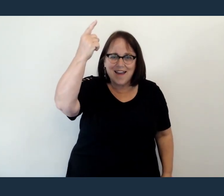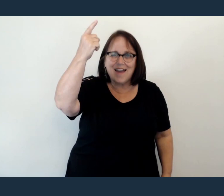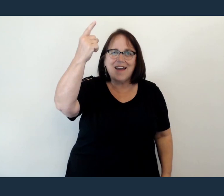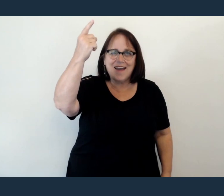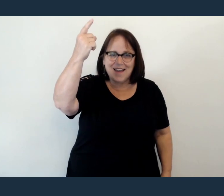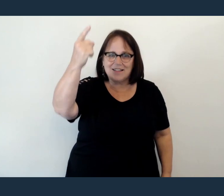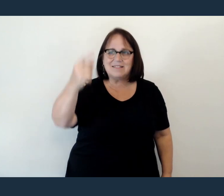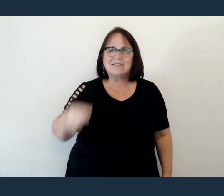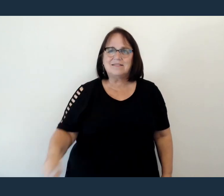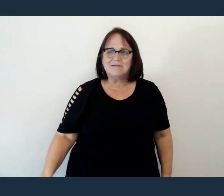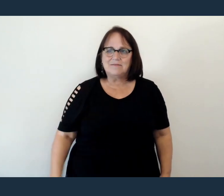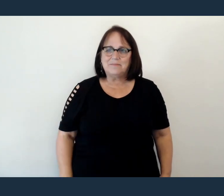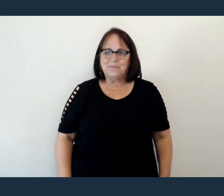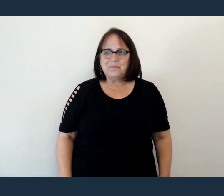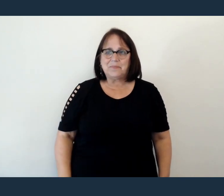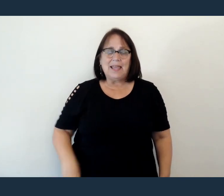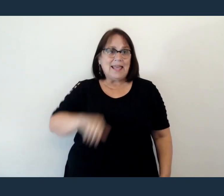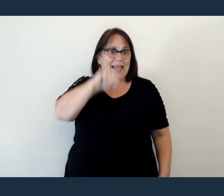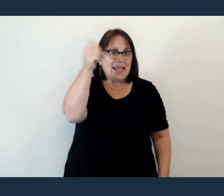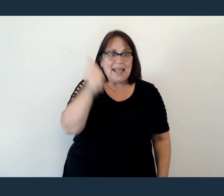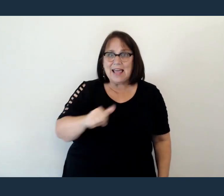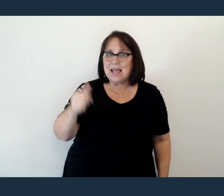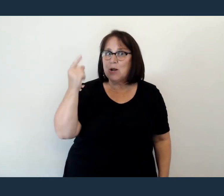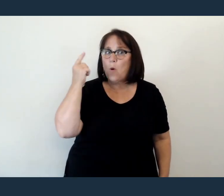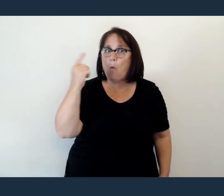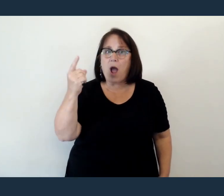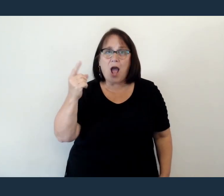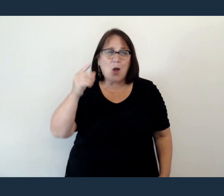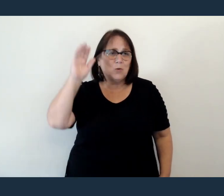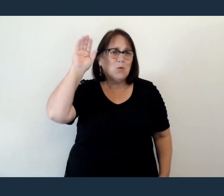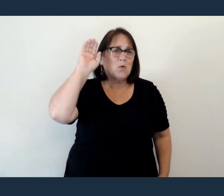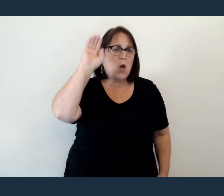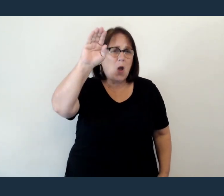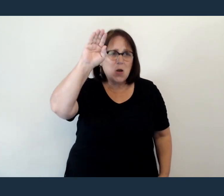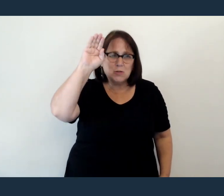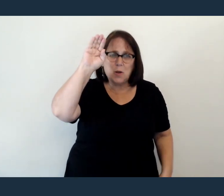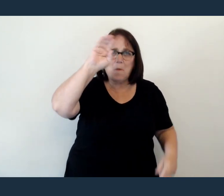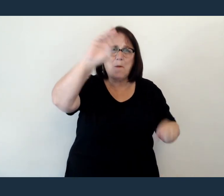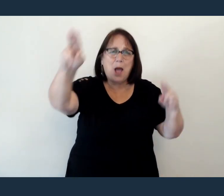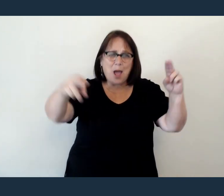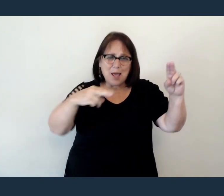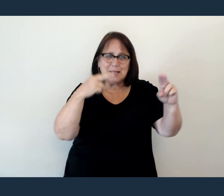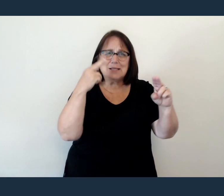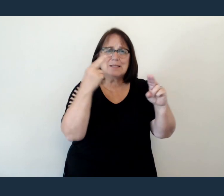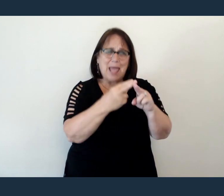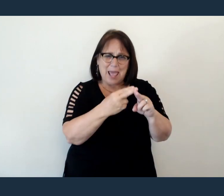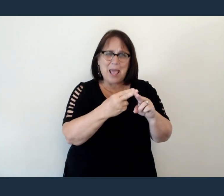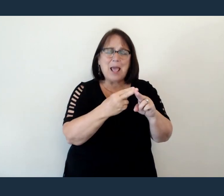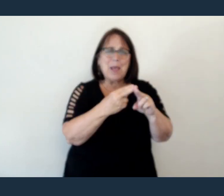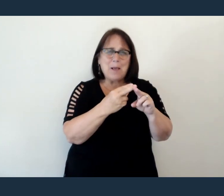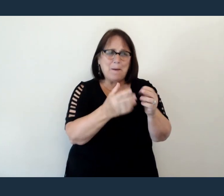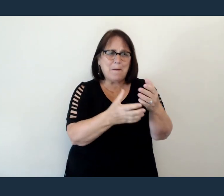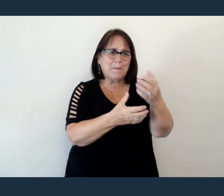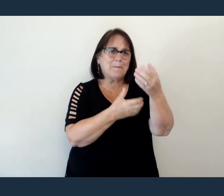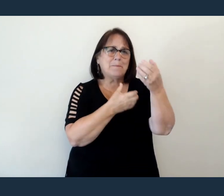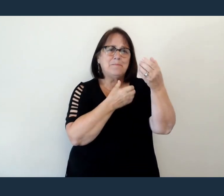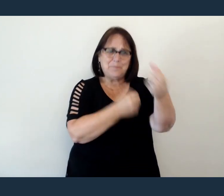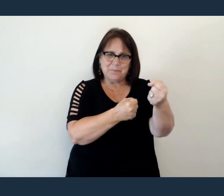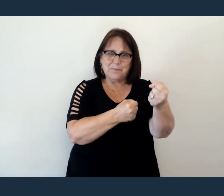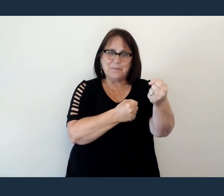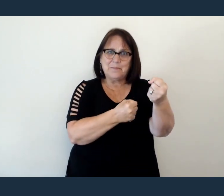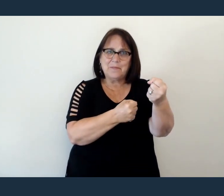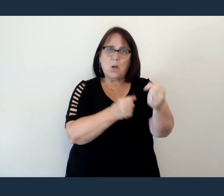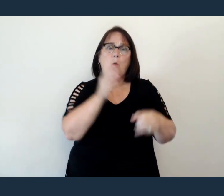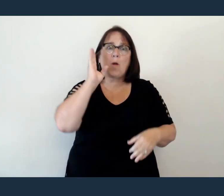And anyone who calls upon His name They will be saved